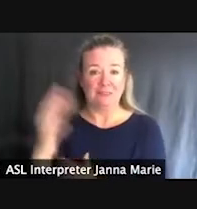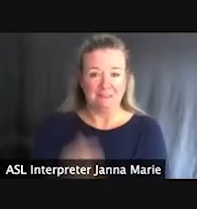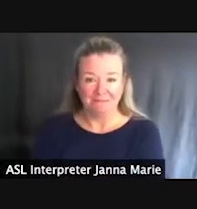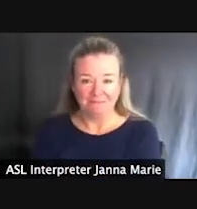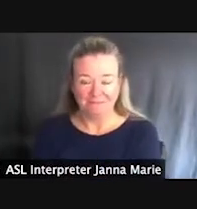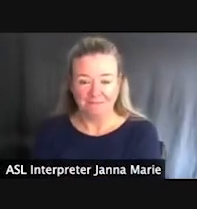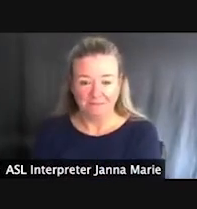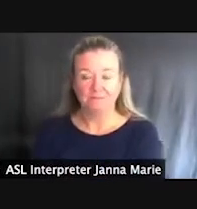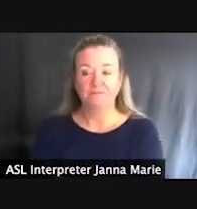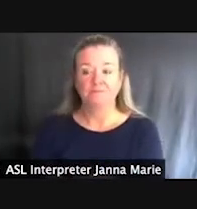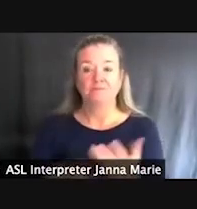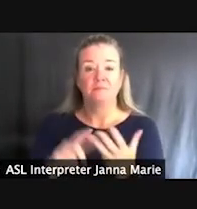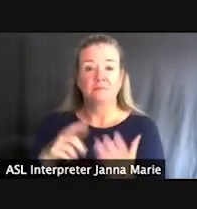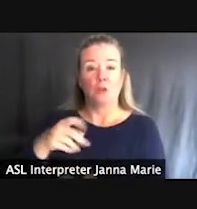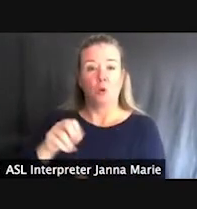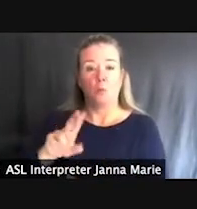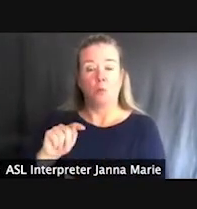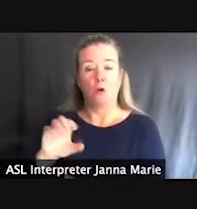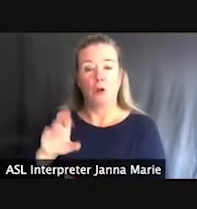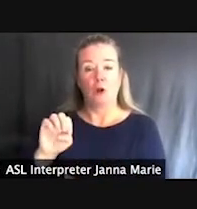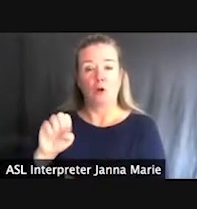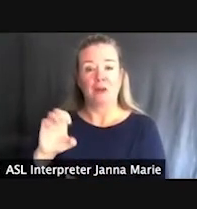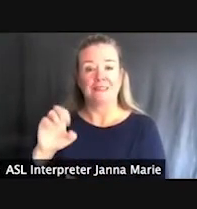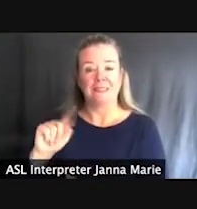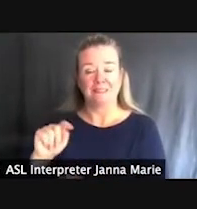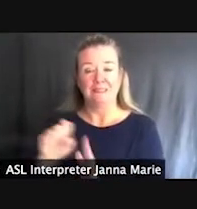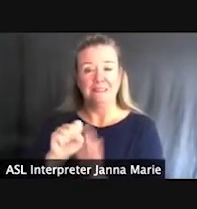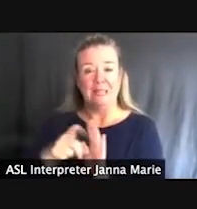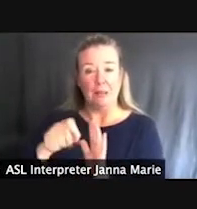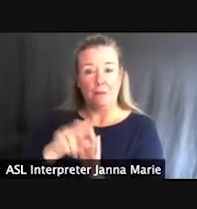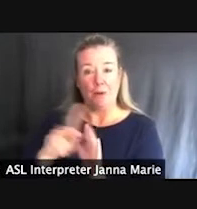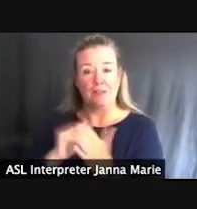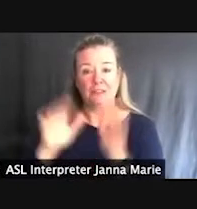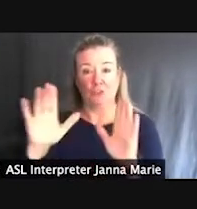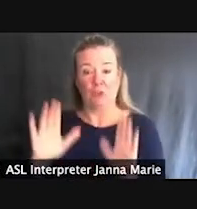Port Crescent State Park is another great facility. This is just another example of a boardwalk that we put in.